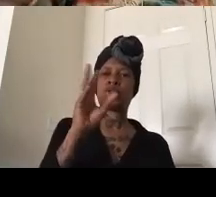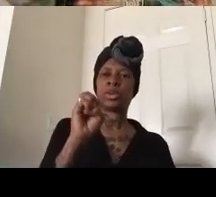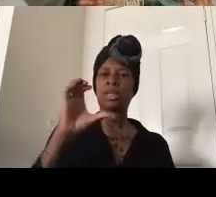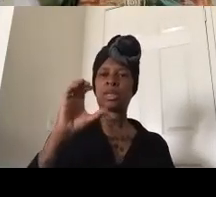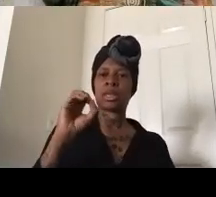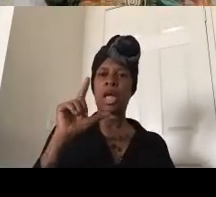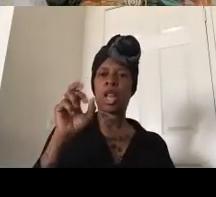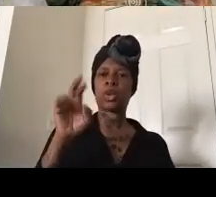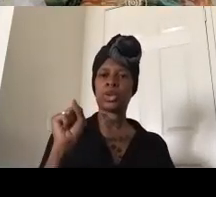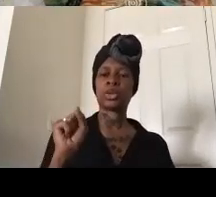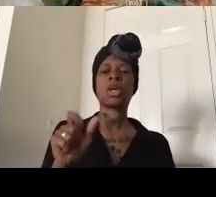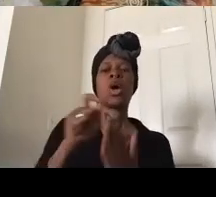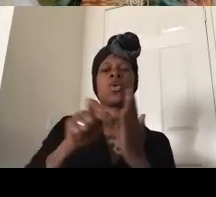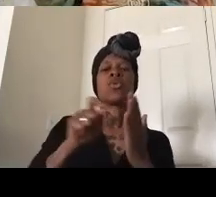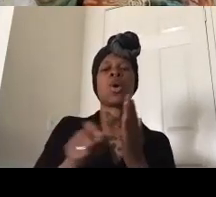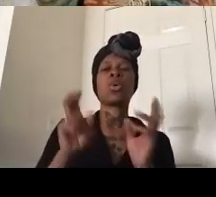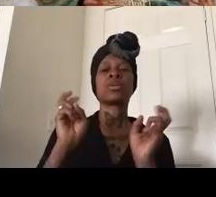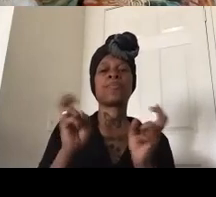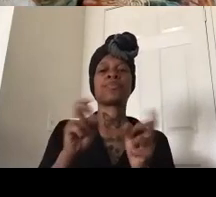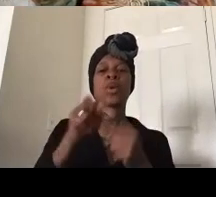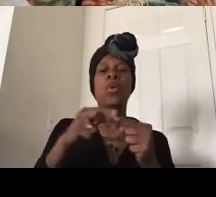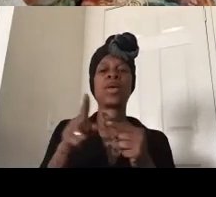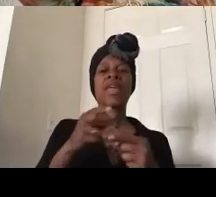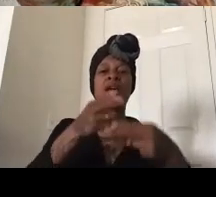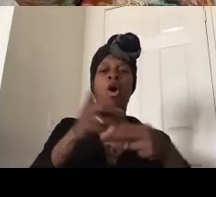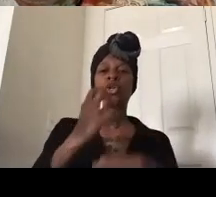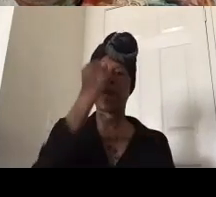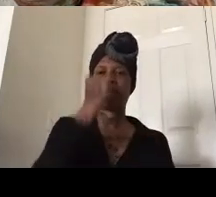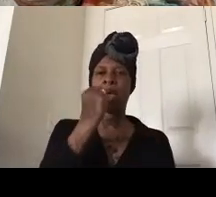they call you a terrorist um actor activist and my little brother